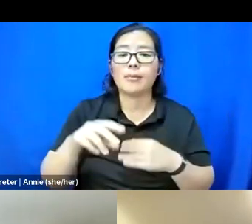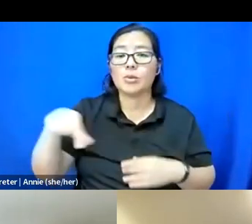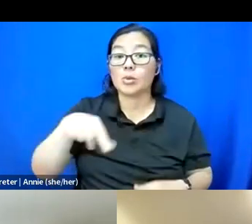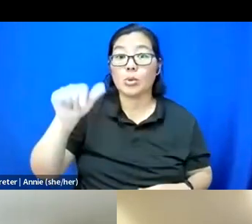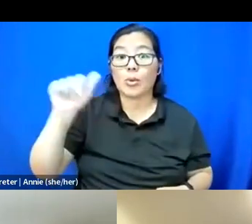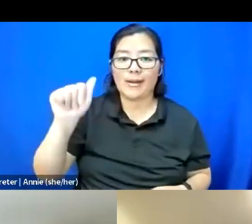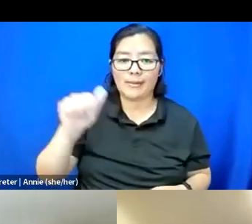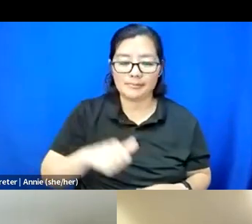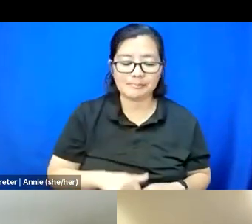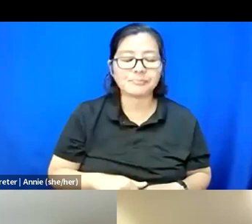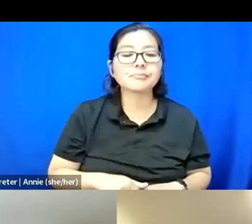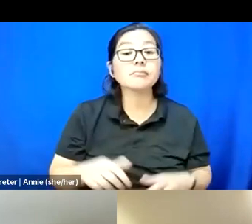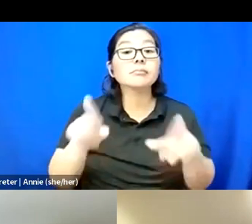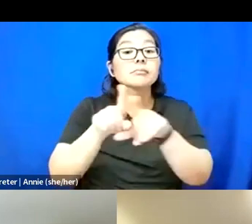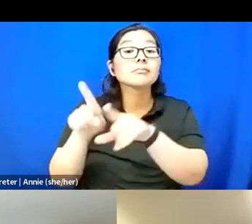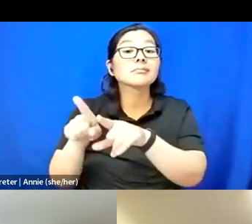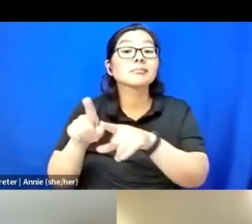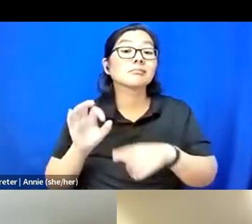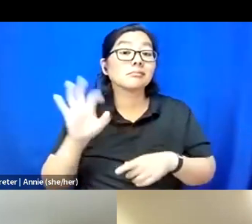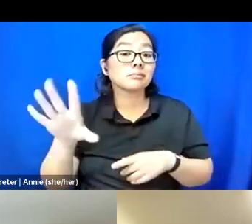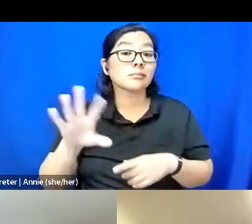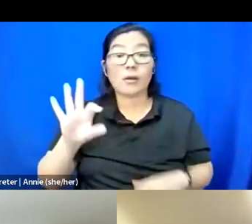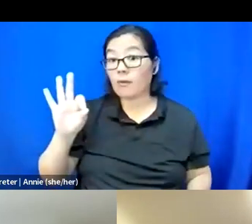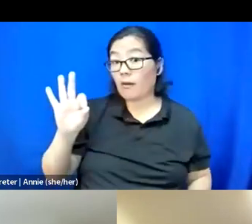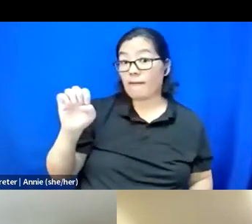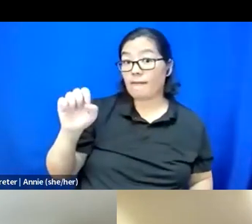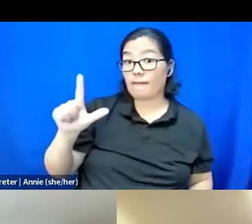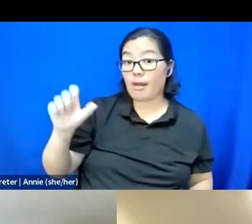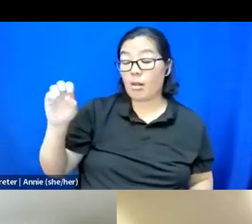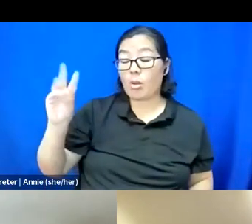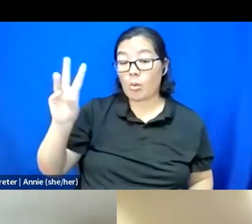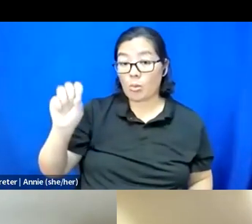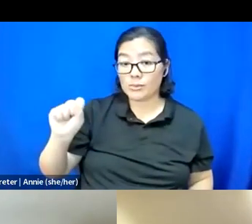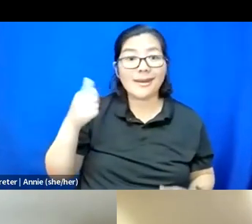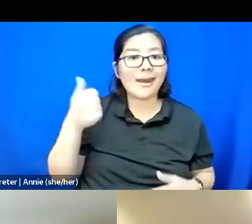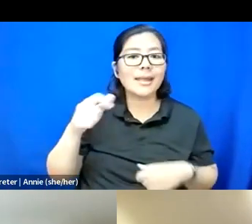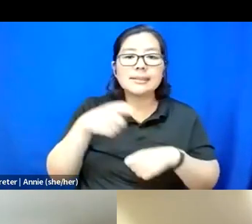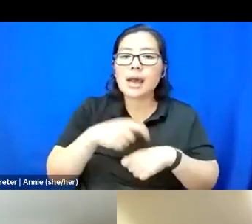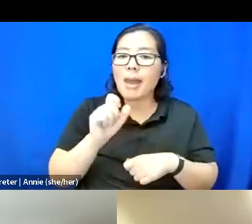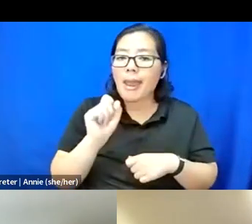And then, also a note for our fellows, feel free, if at any point I ask a question and you'd